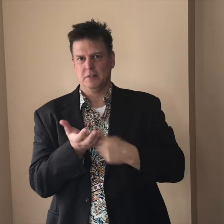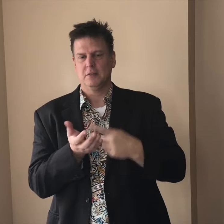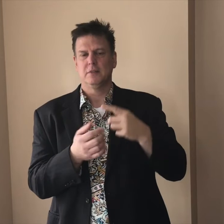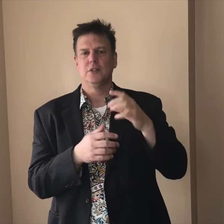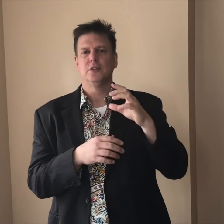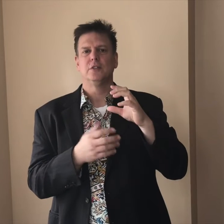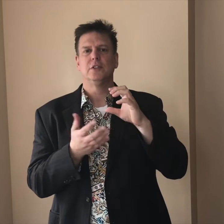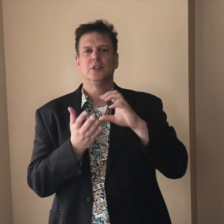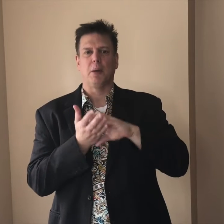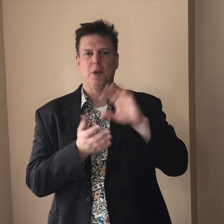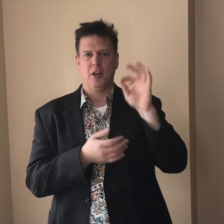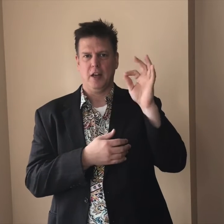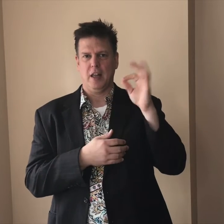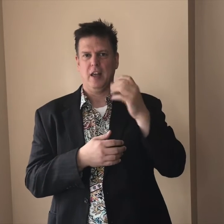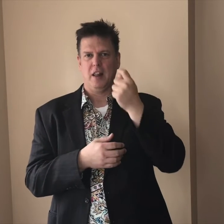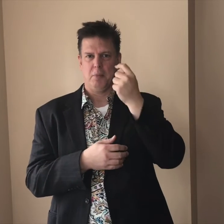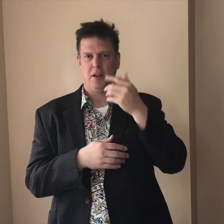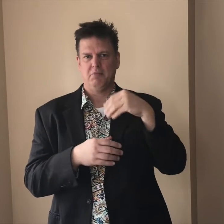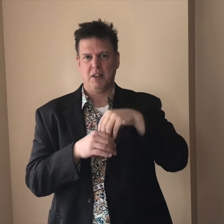We're still discussing chapter 9